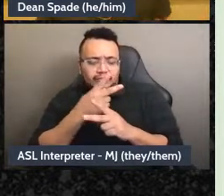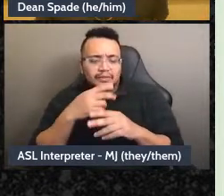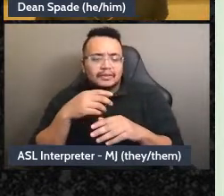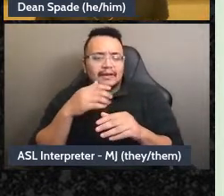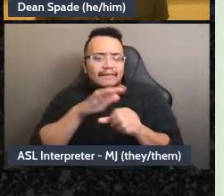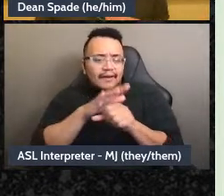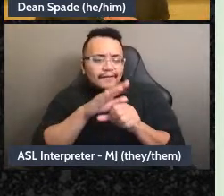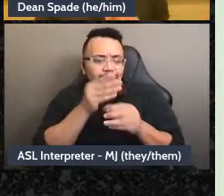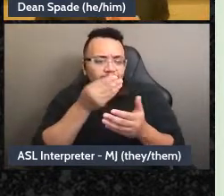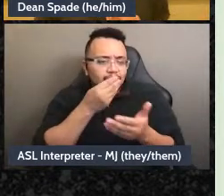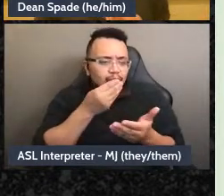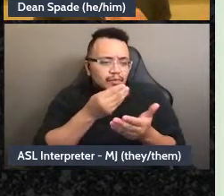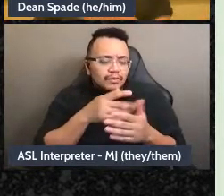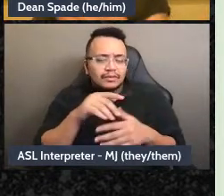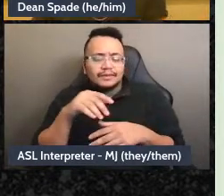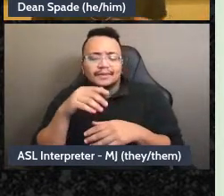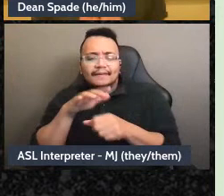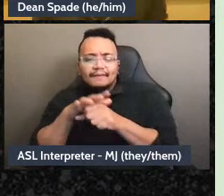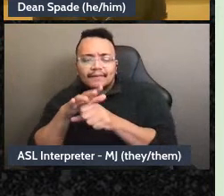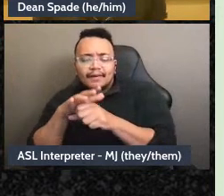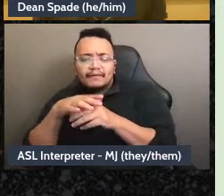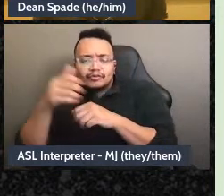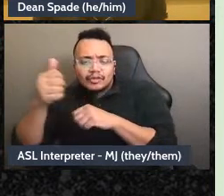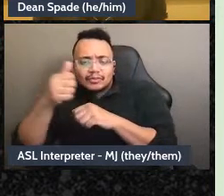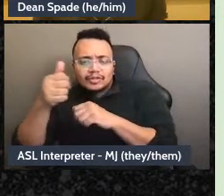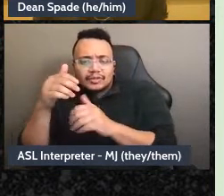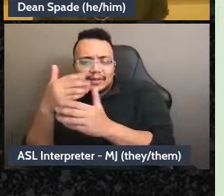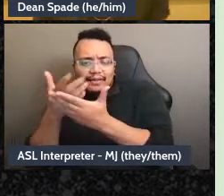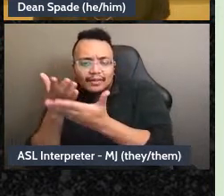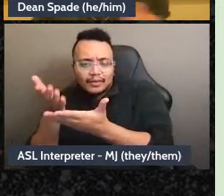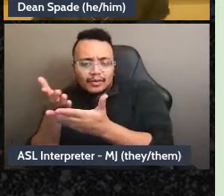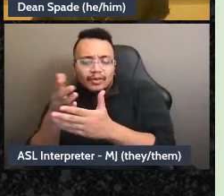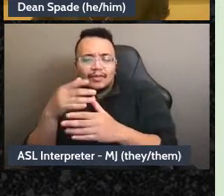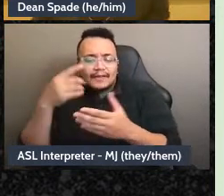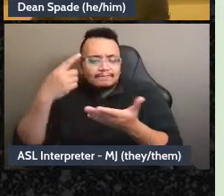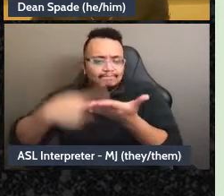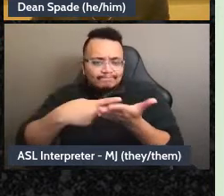the transportation, and they bring that to the home group at their monthly meeting or